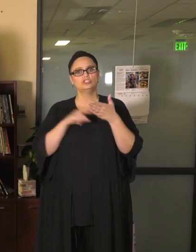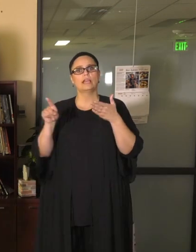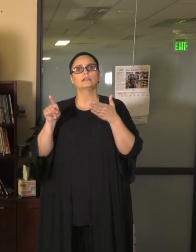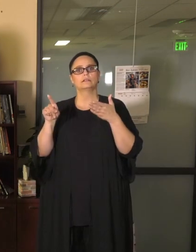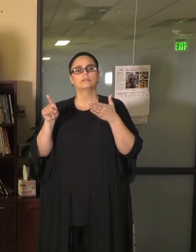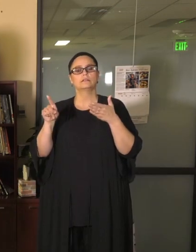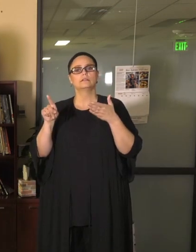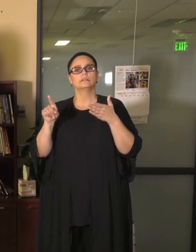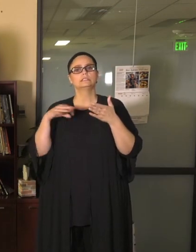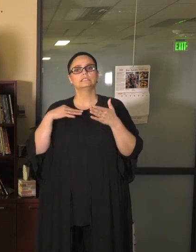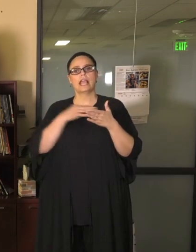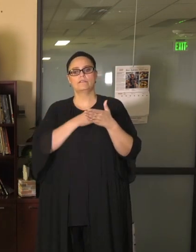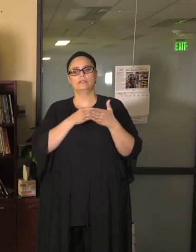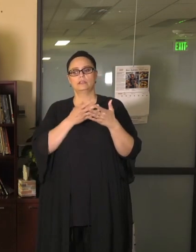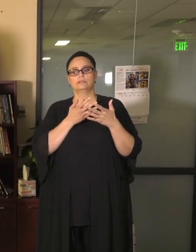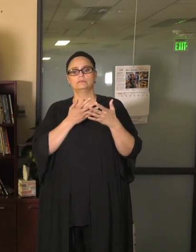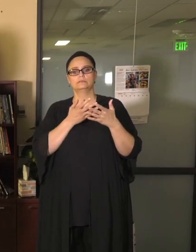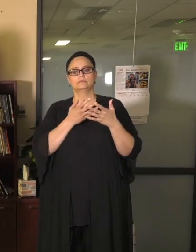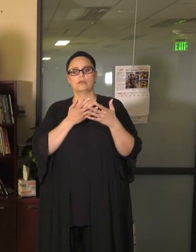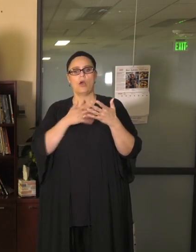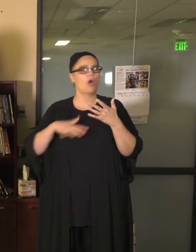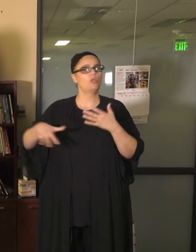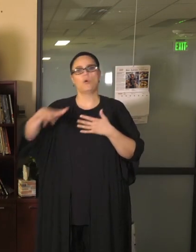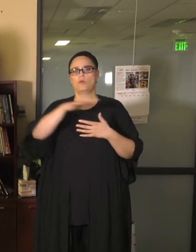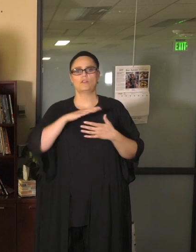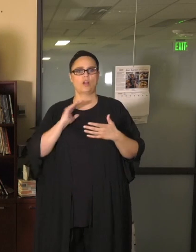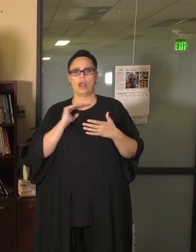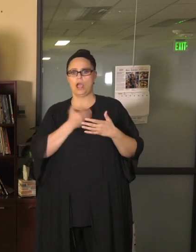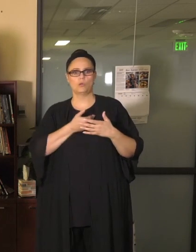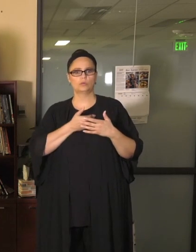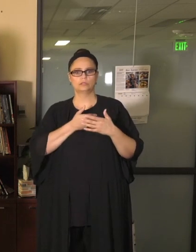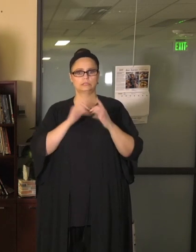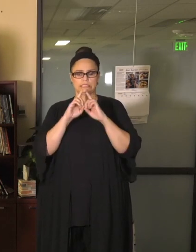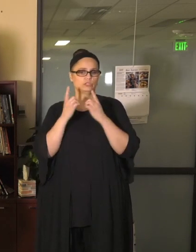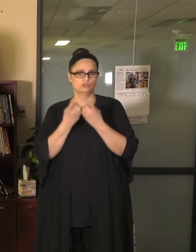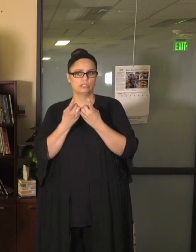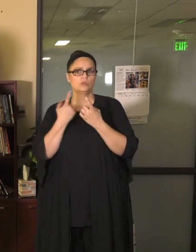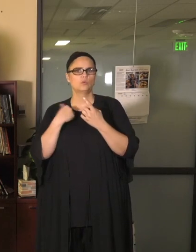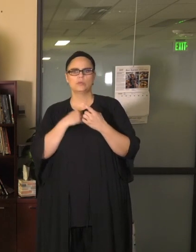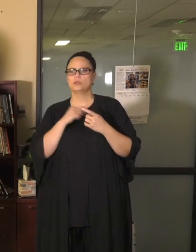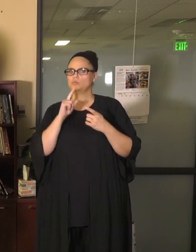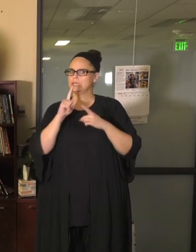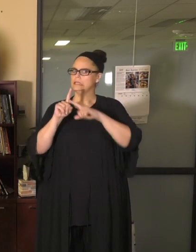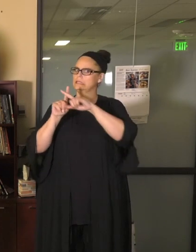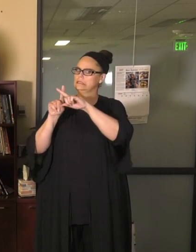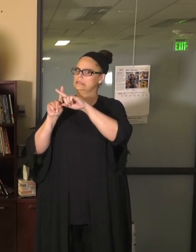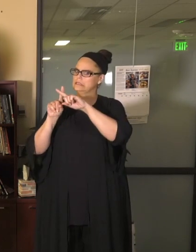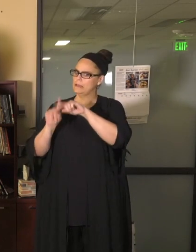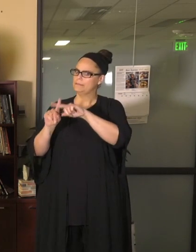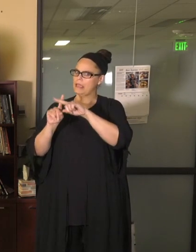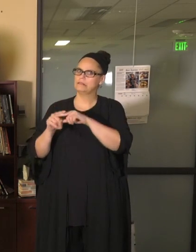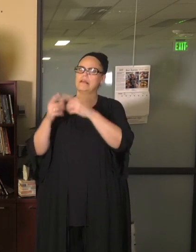our organization. As you know, we have relied heavily on transportation, when they're not moving students, to move